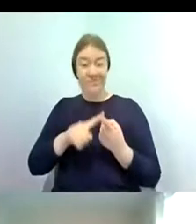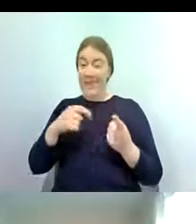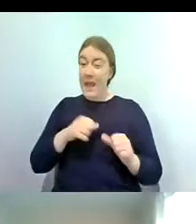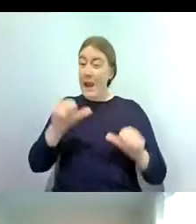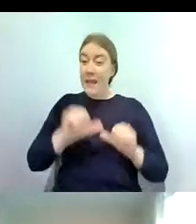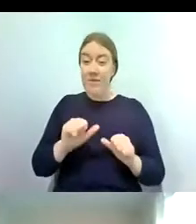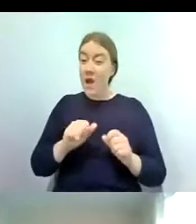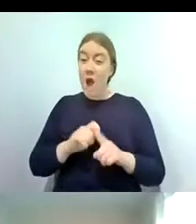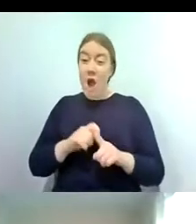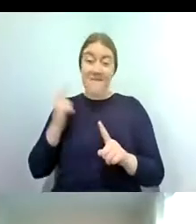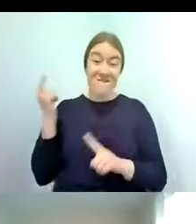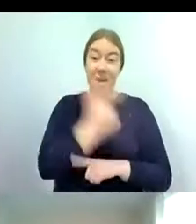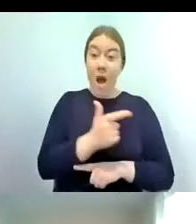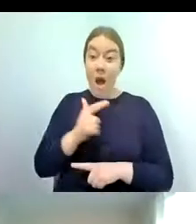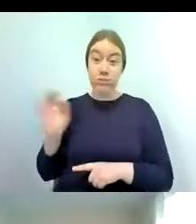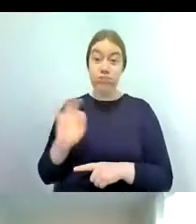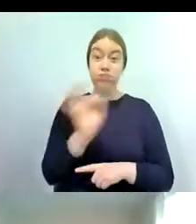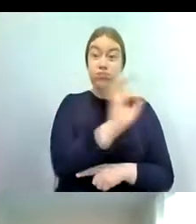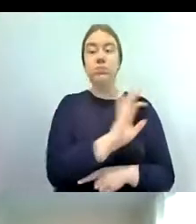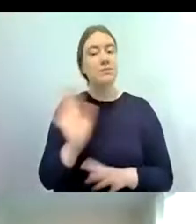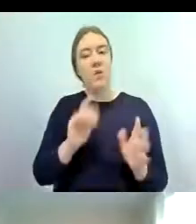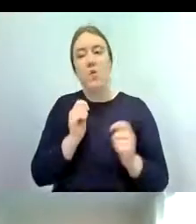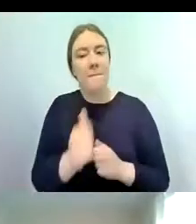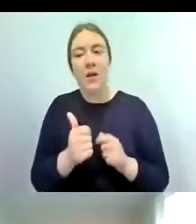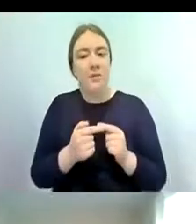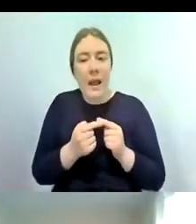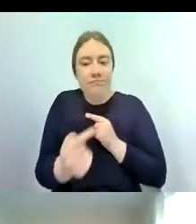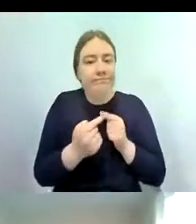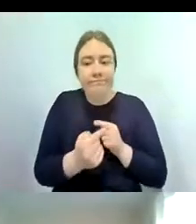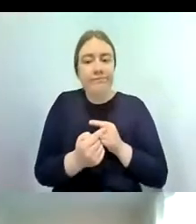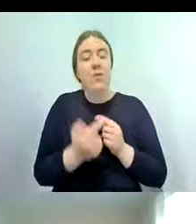to travel very far within river systems compared to other invertebrates they